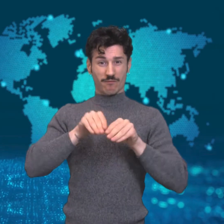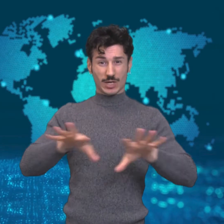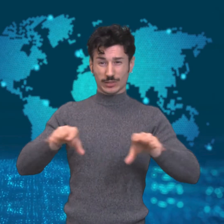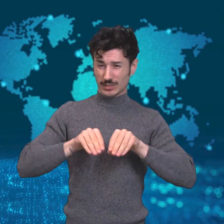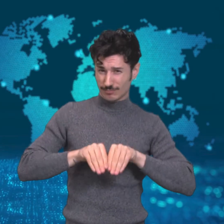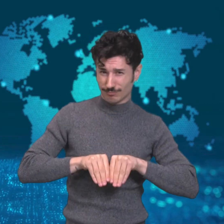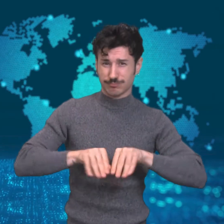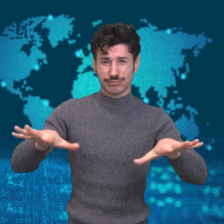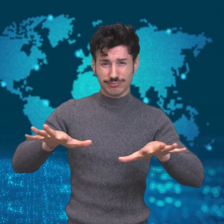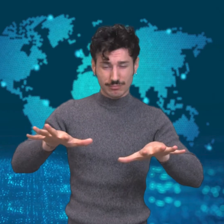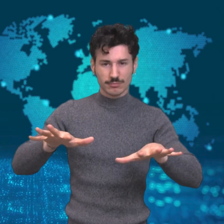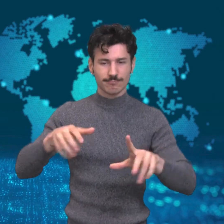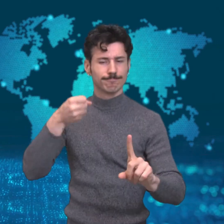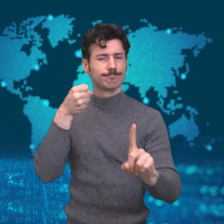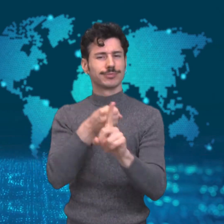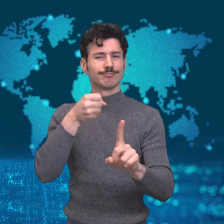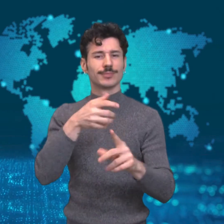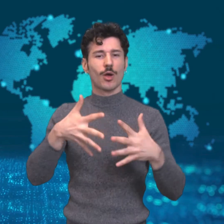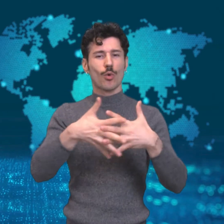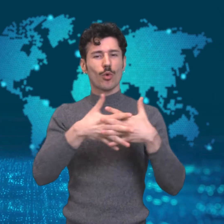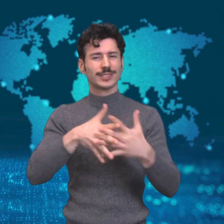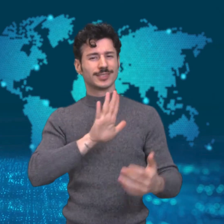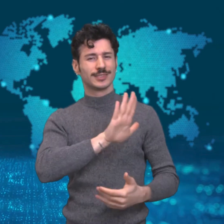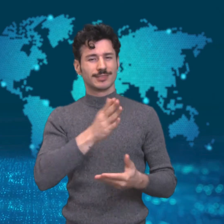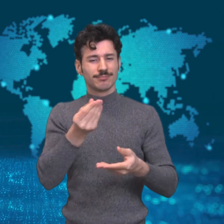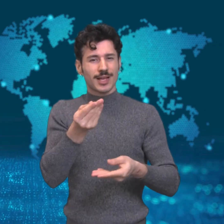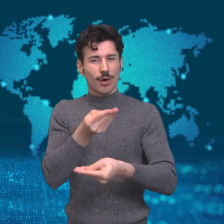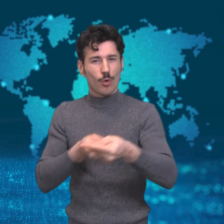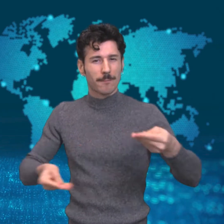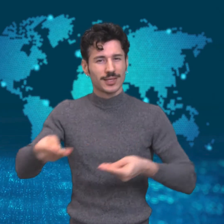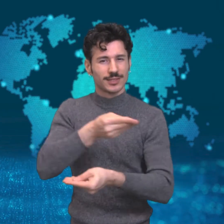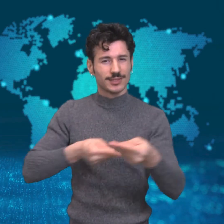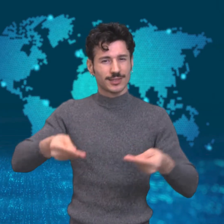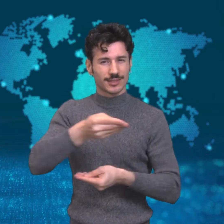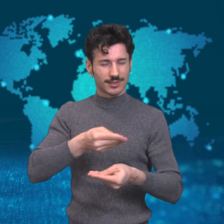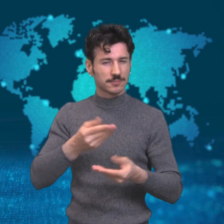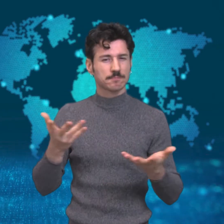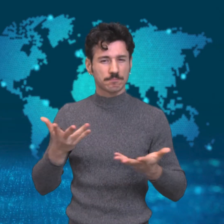shortage of medical supplies.